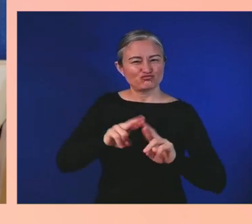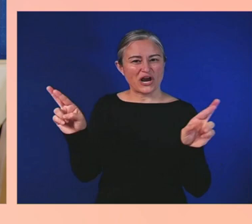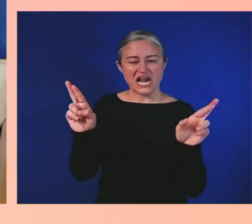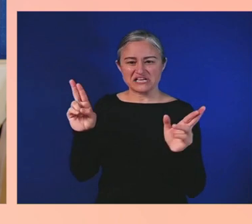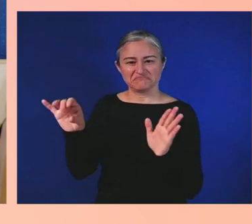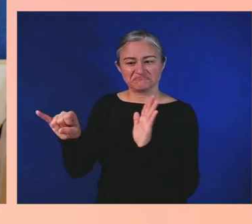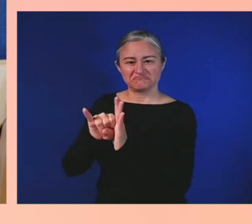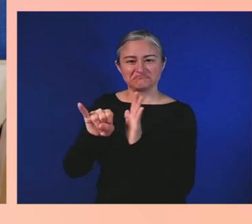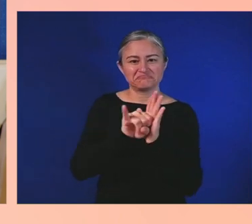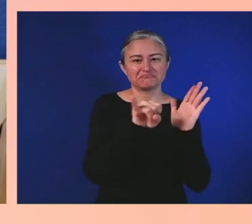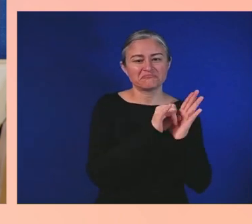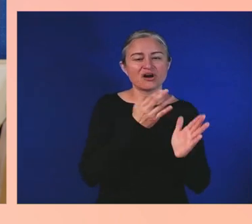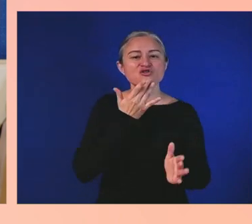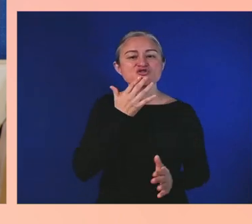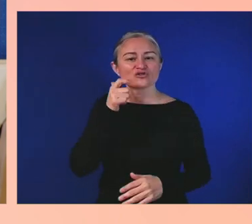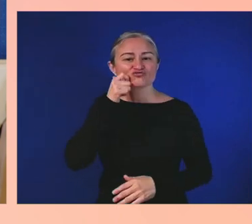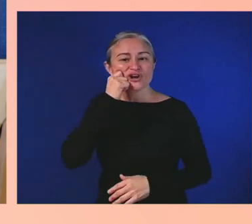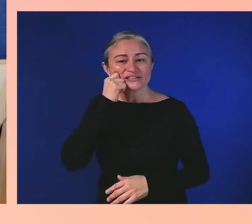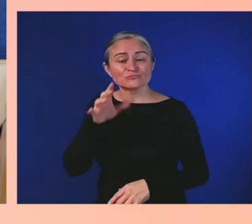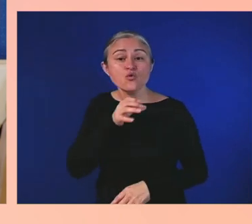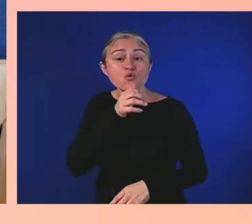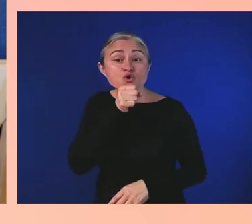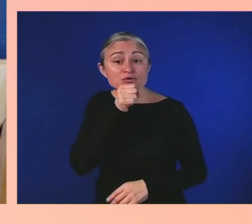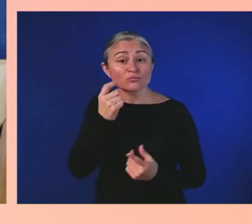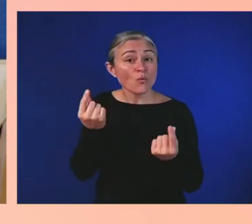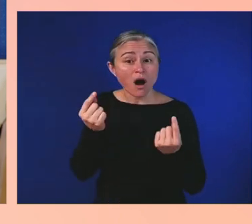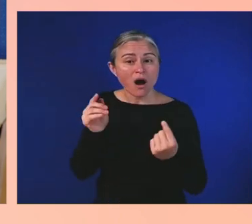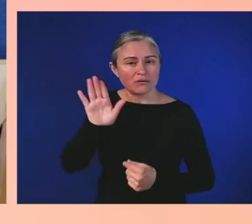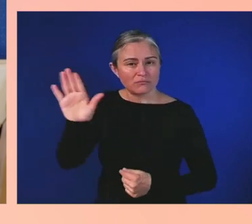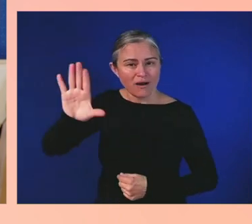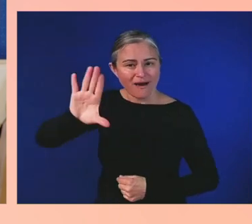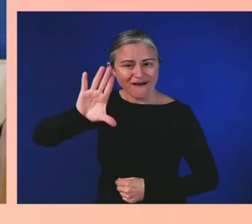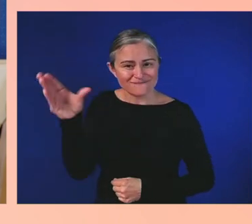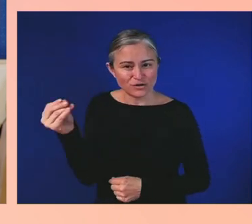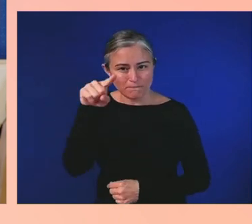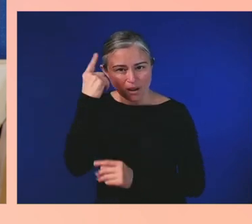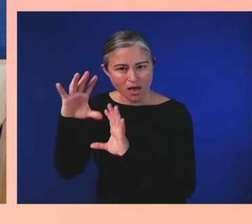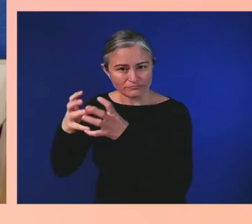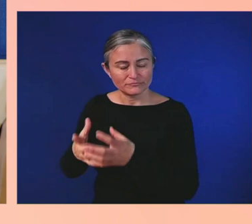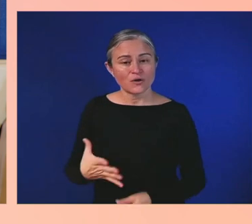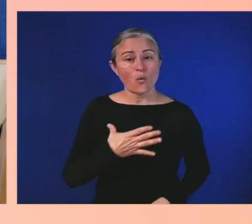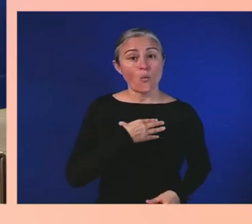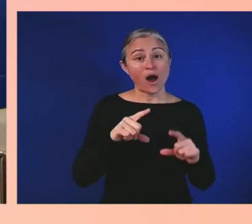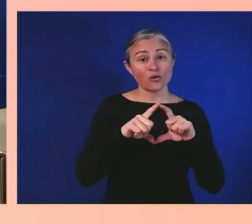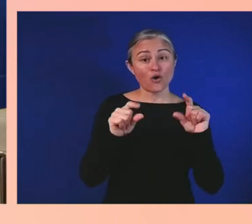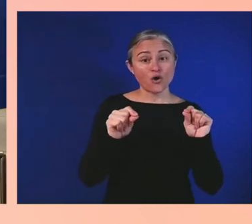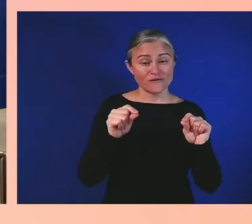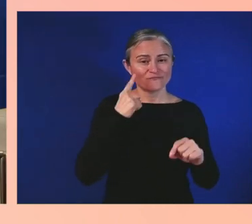yellow cards for infants that were born stillborn. For my elected officials and